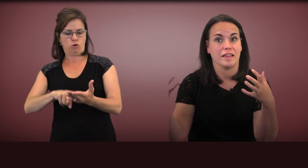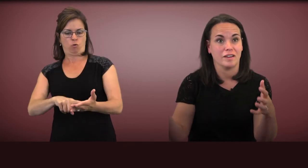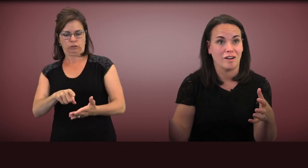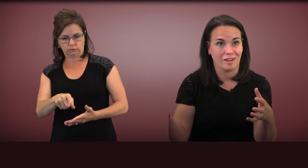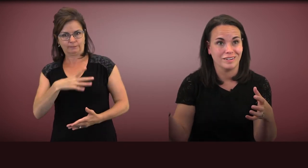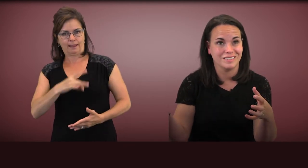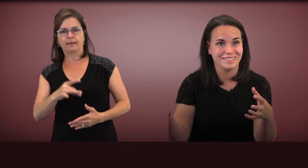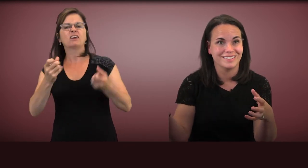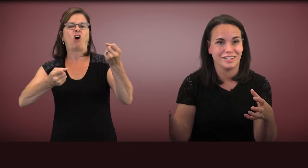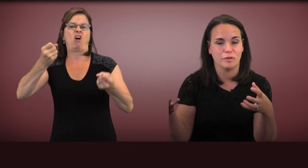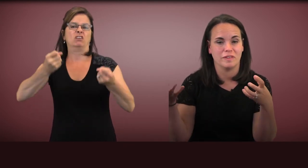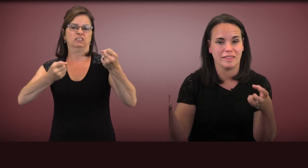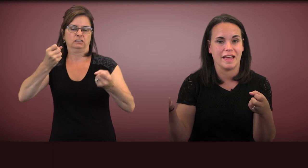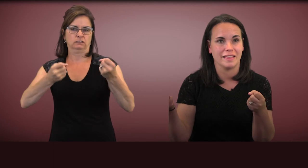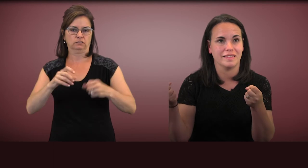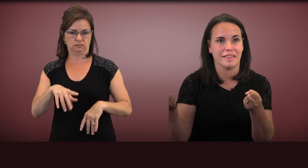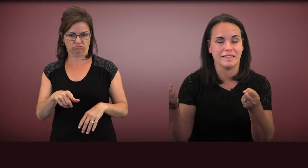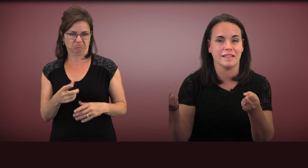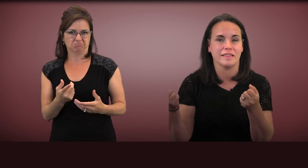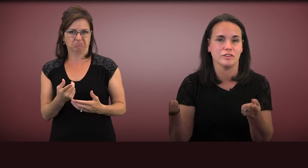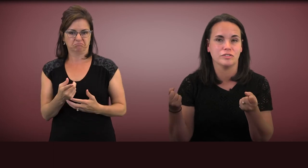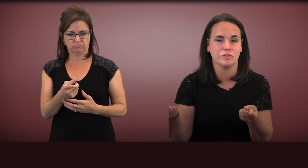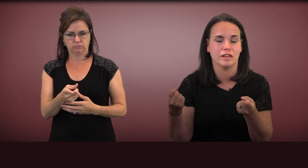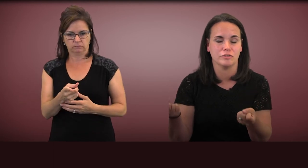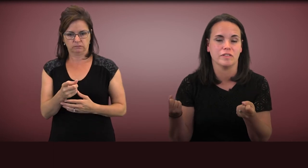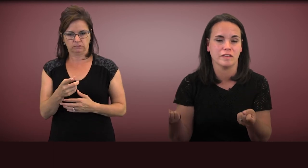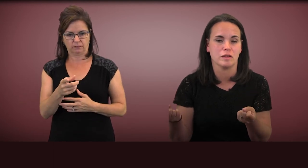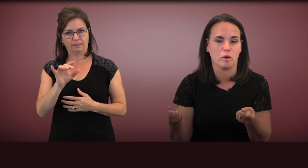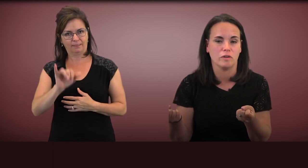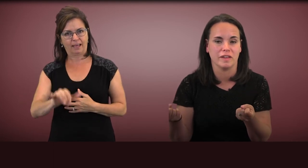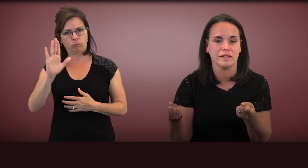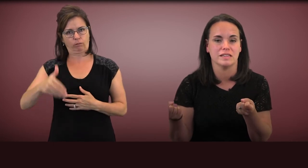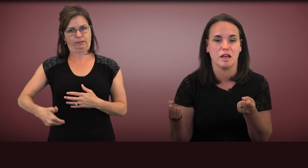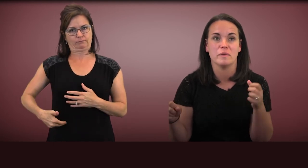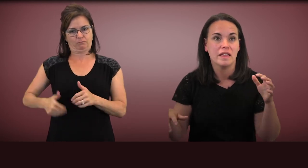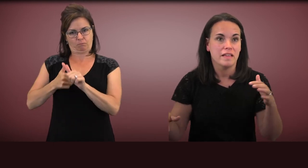like cars. Using that thing that's intrinsically motivating to them,